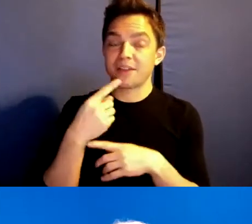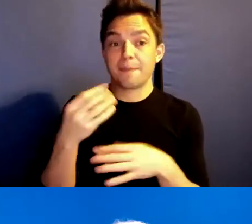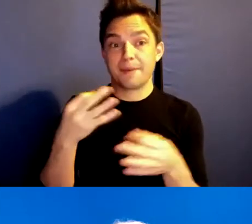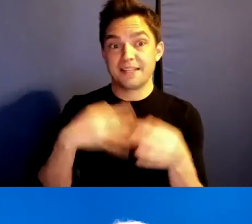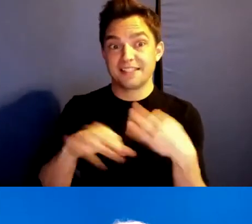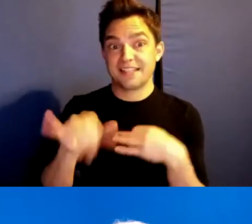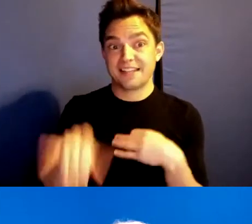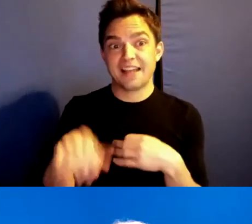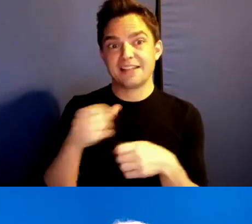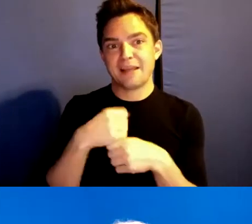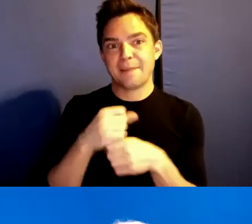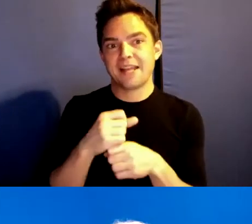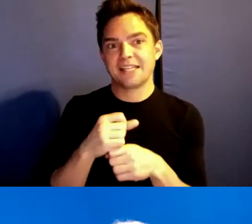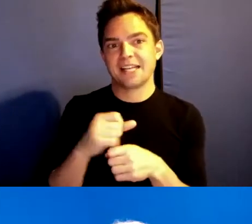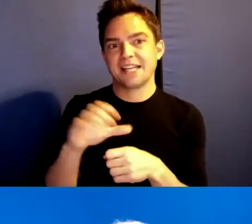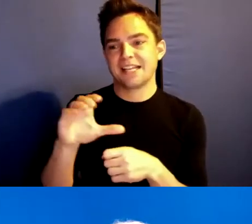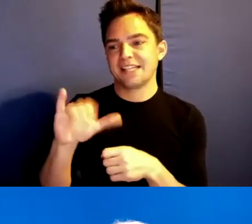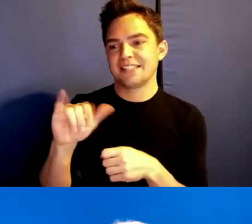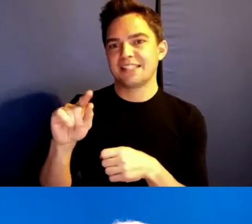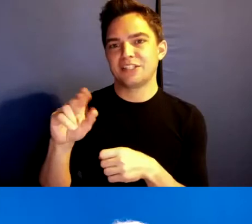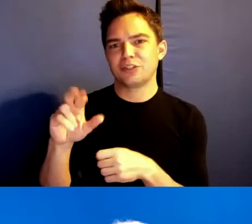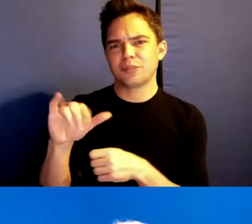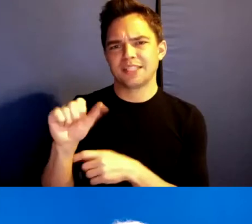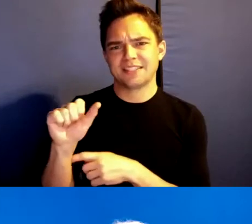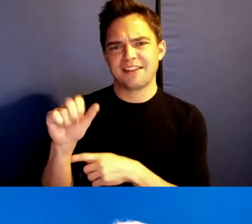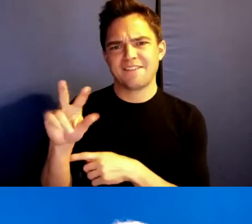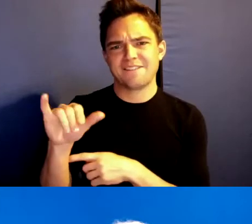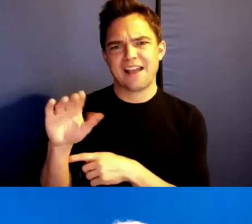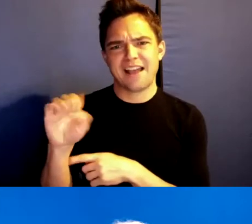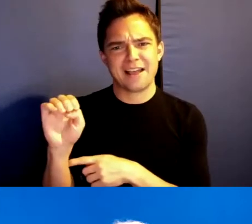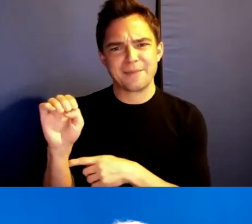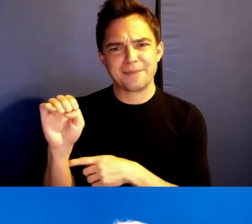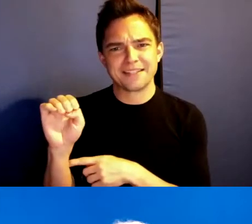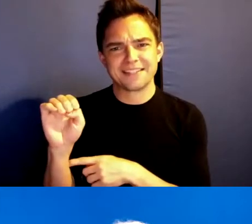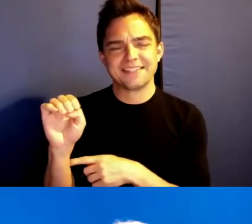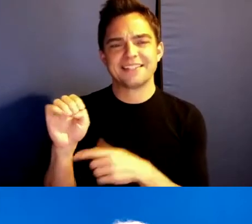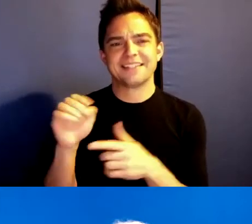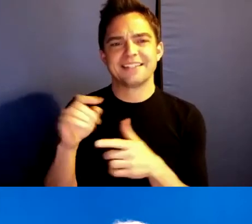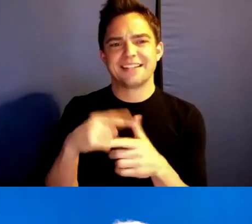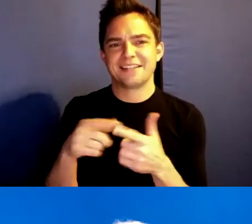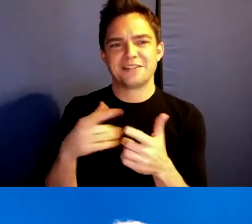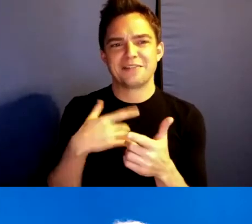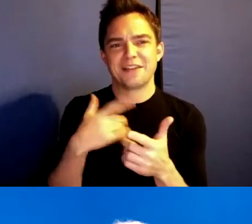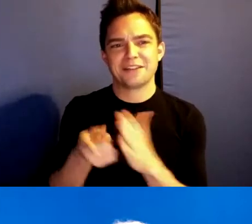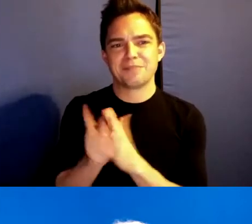they produced a citrus vibe for you. You had this moment of like, productive tension.